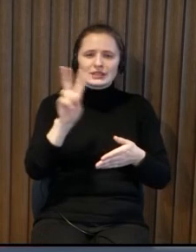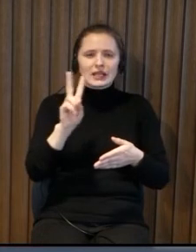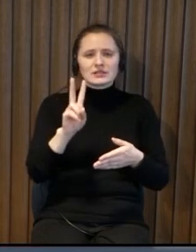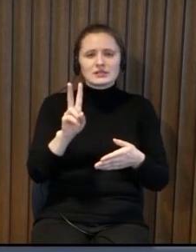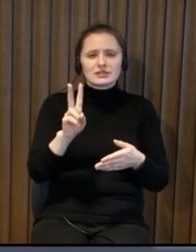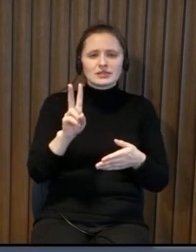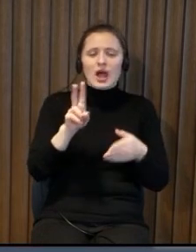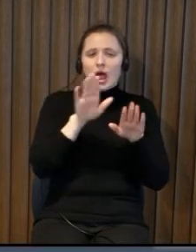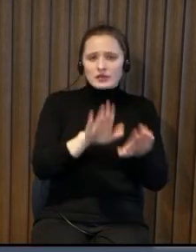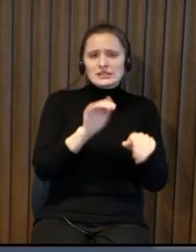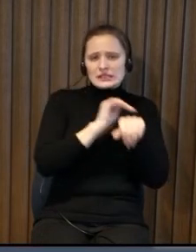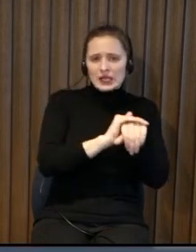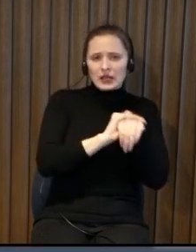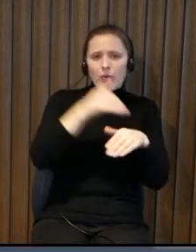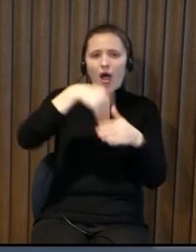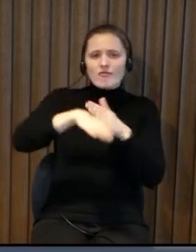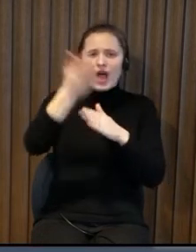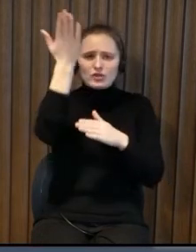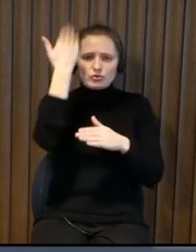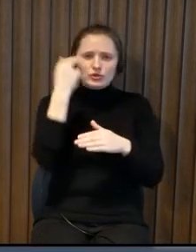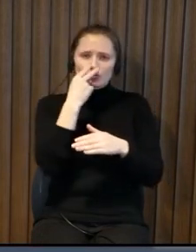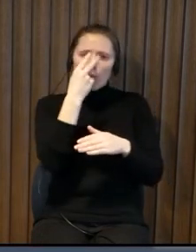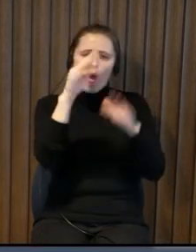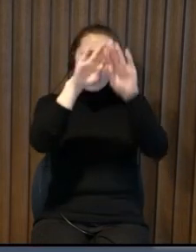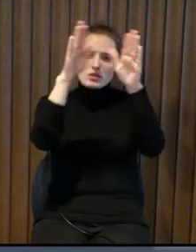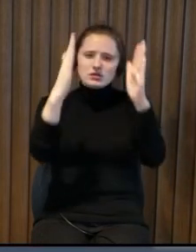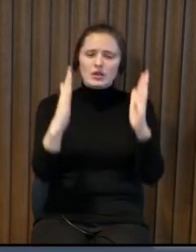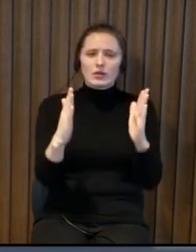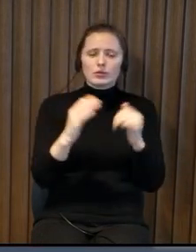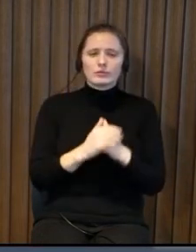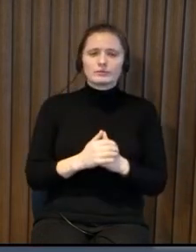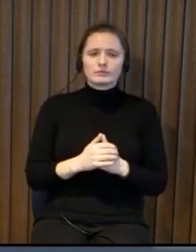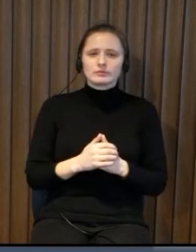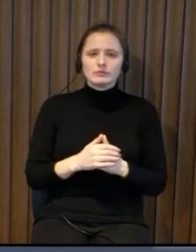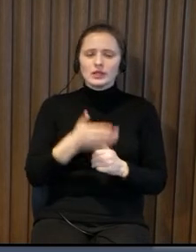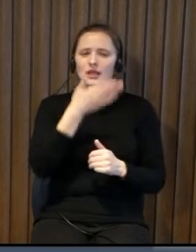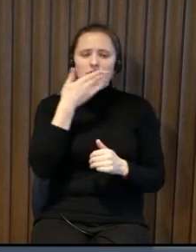solution possible with the stairs and also attachment which helps